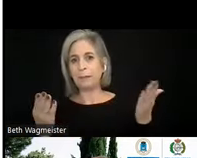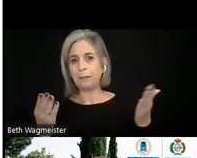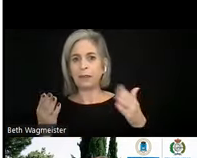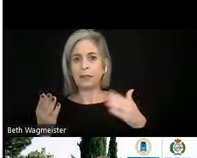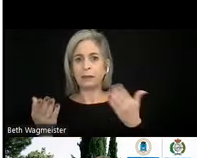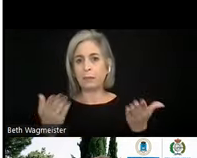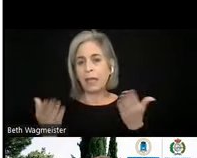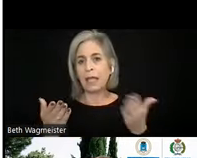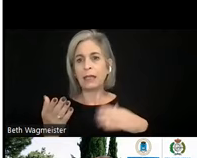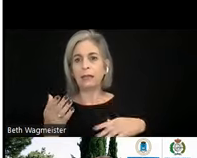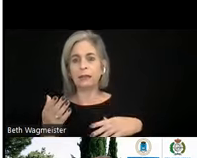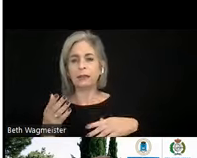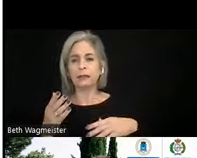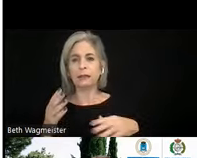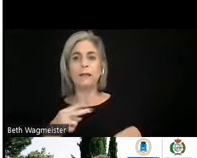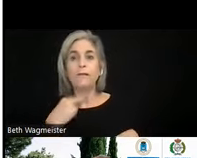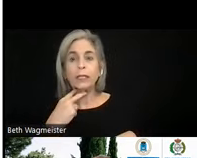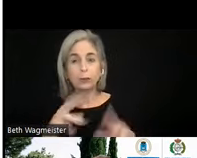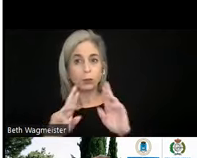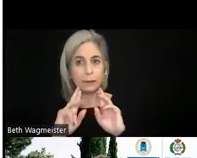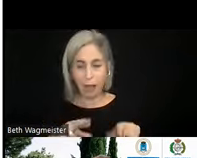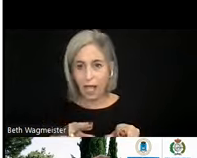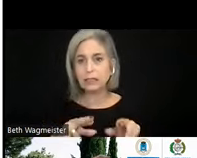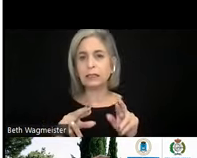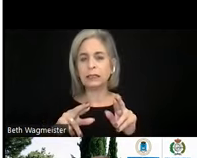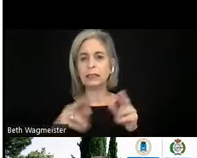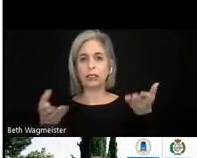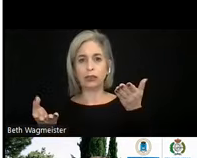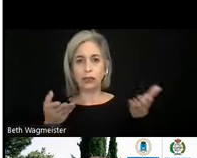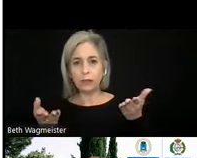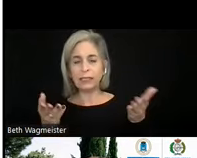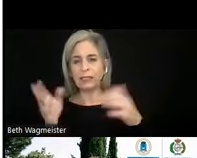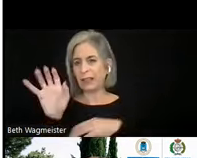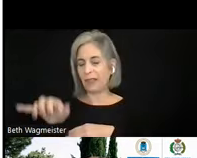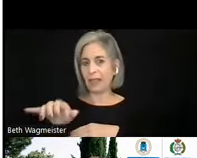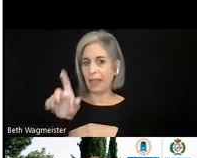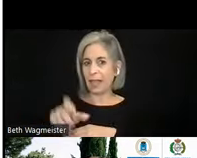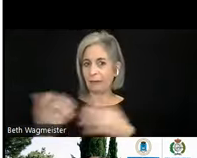video-based interactive voice response and services like that, they have to meet 6.6,